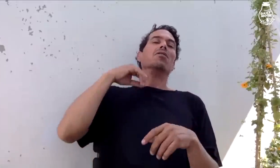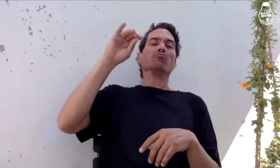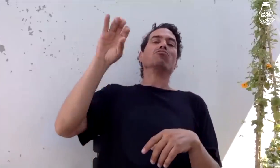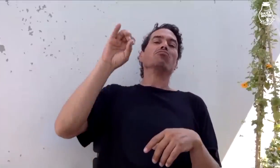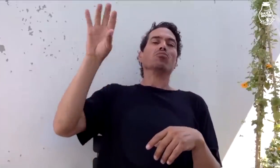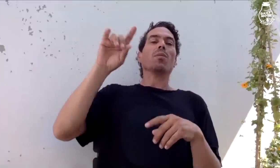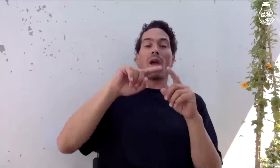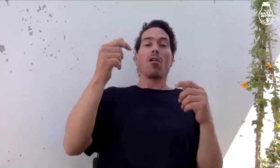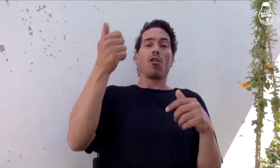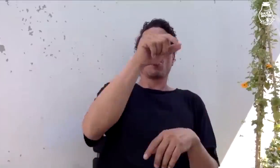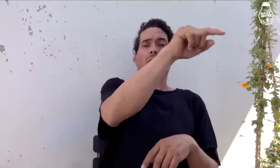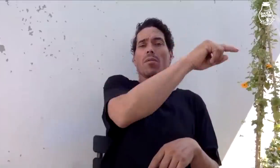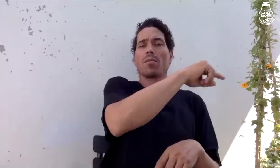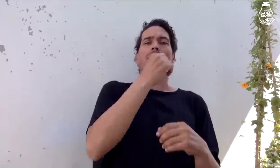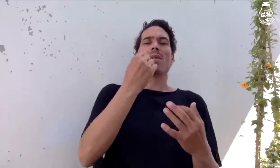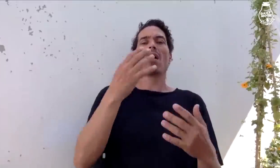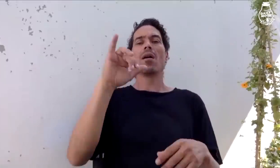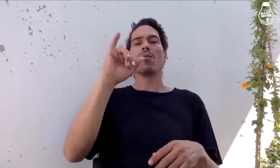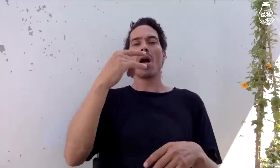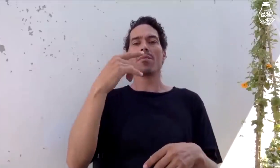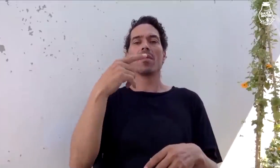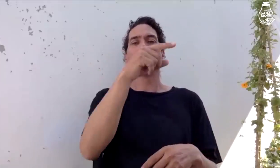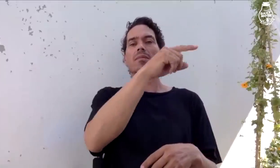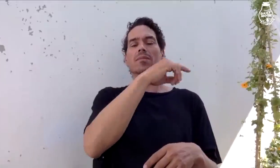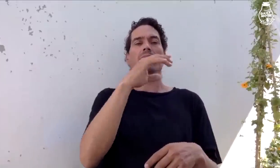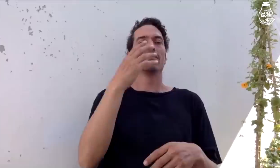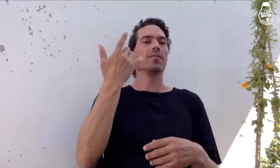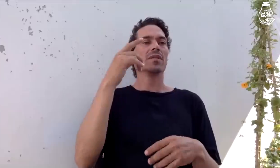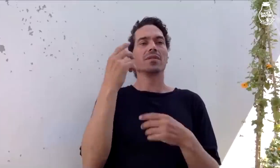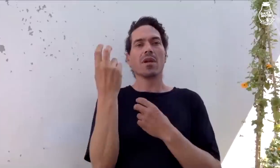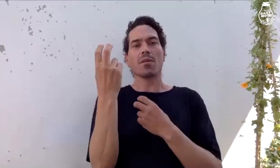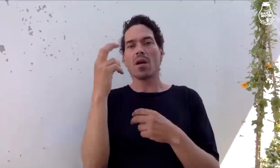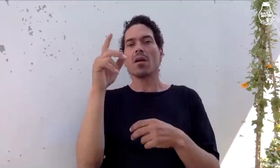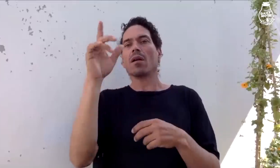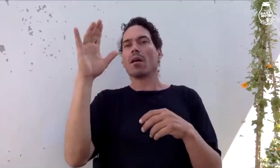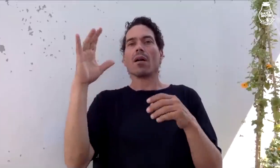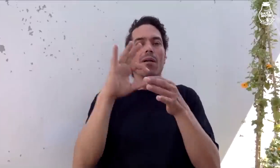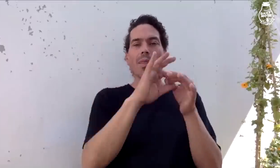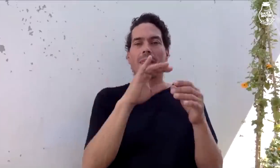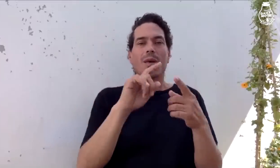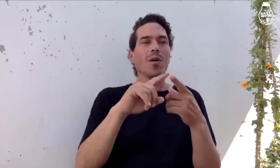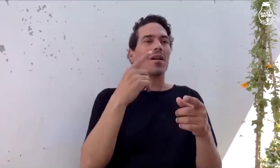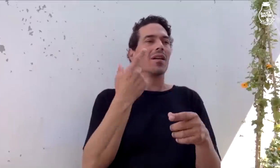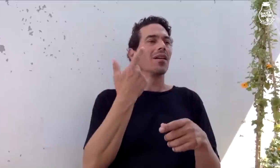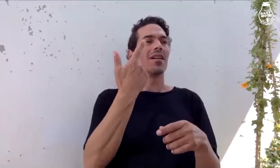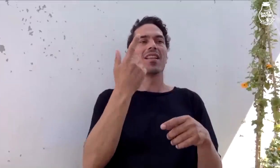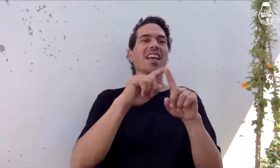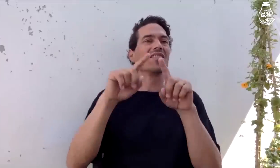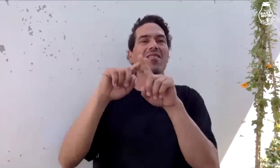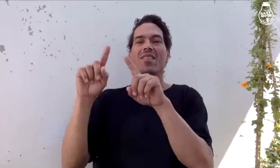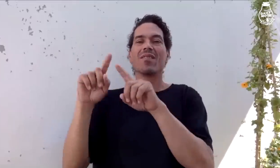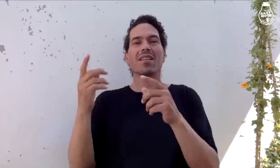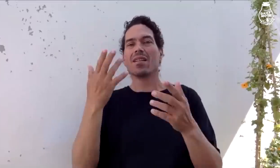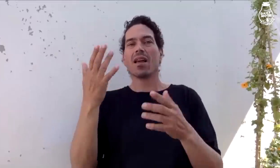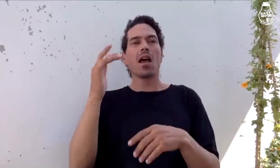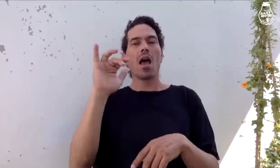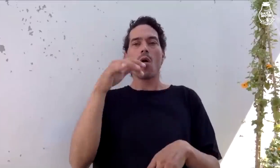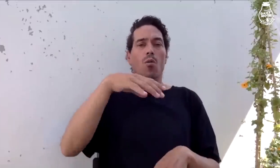it was just casual stuff about other Instagram posts related to skateboarding like grabs, and so on.